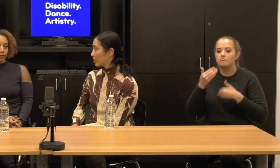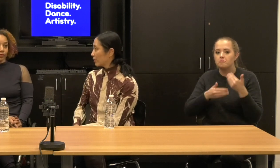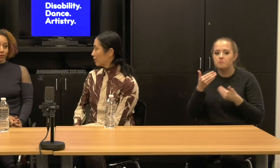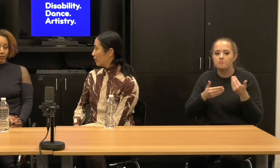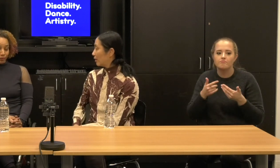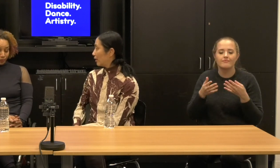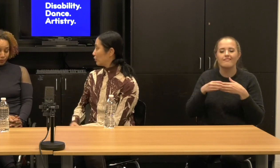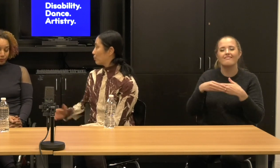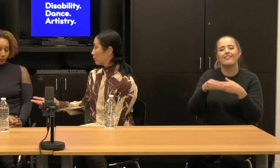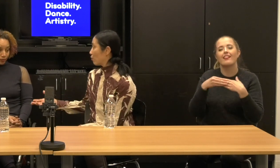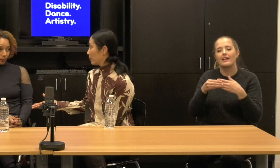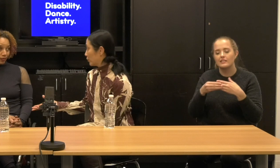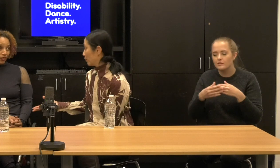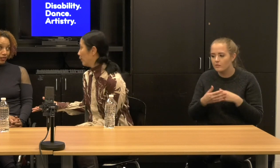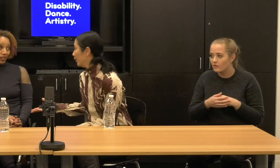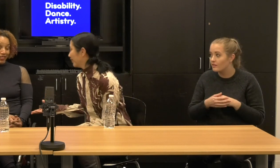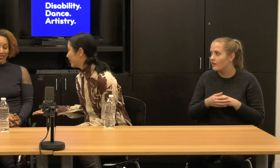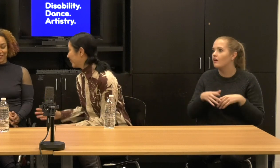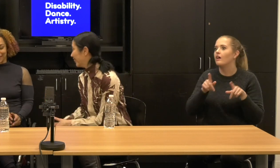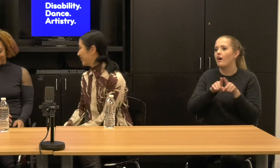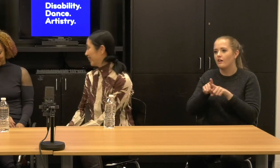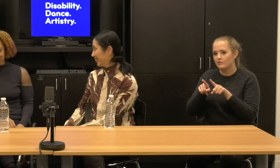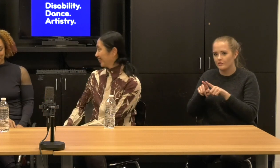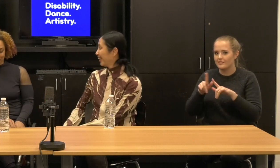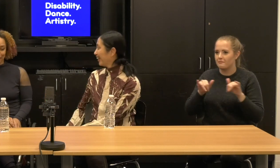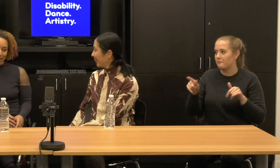And you're performing too.